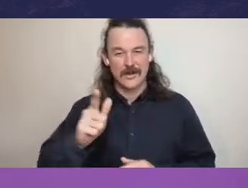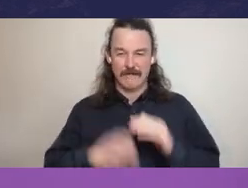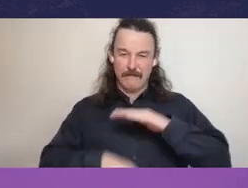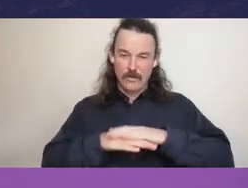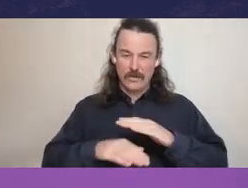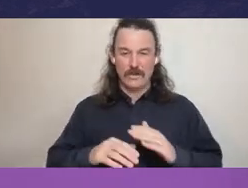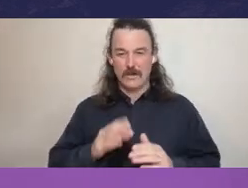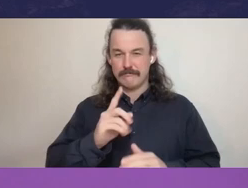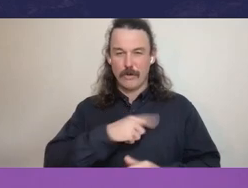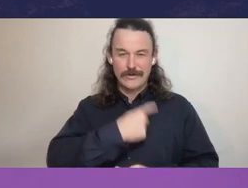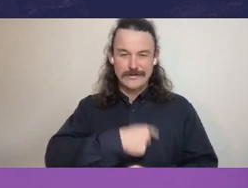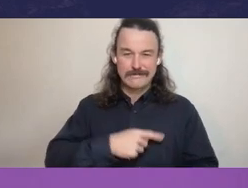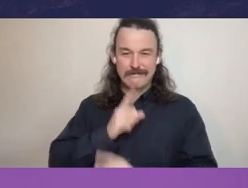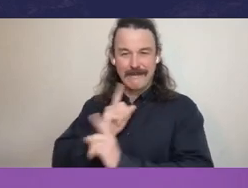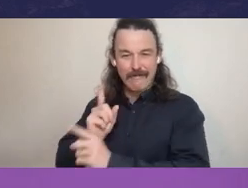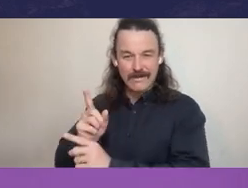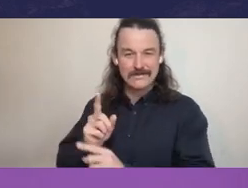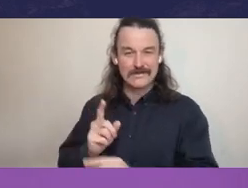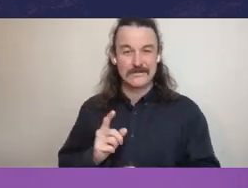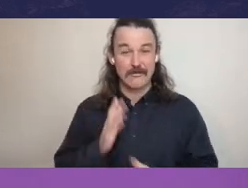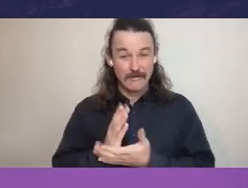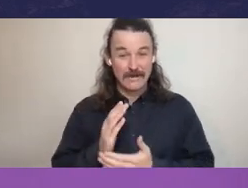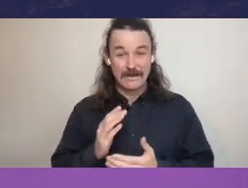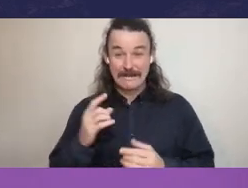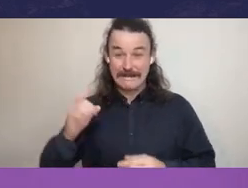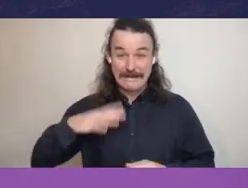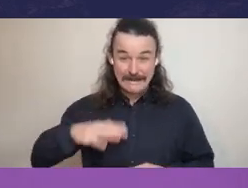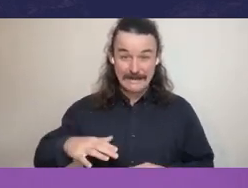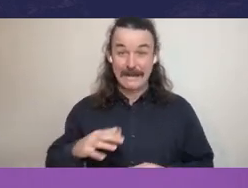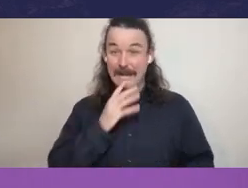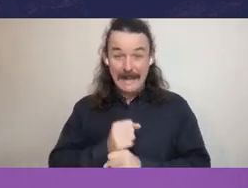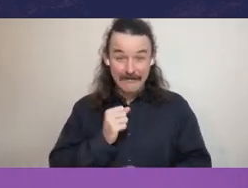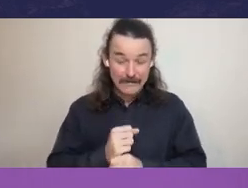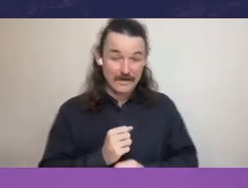is really full and frank disclosure by government of how it's performing.